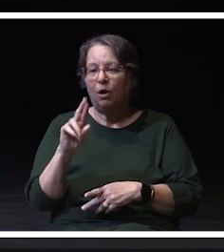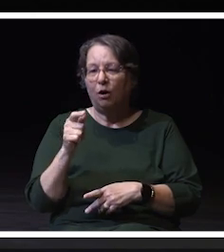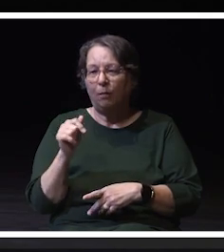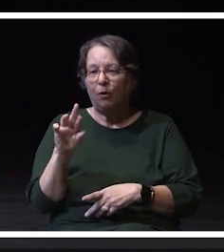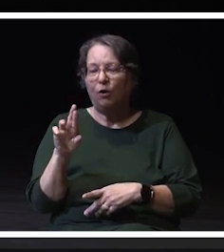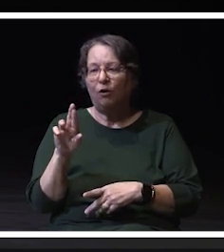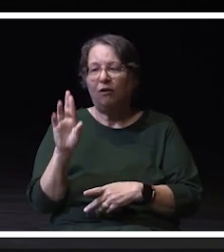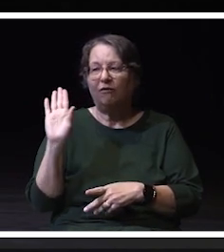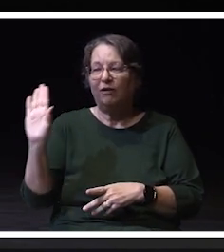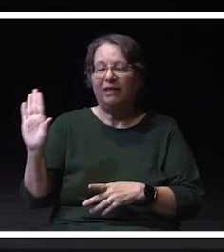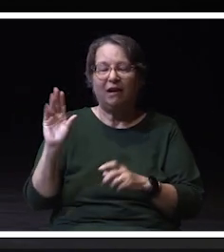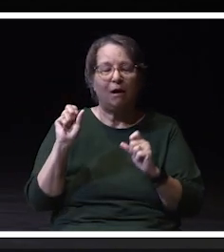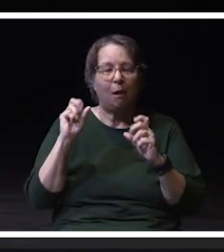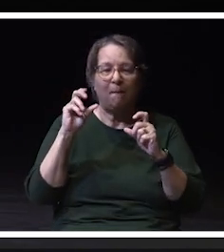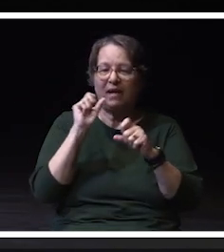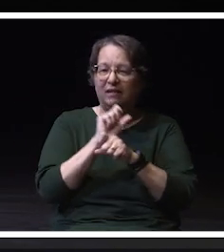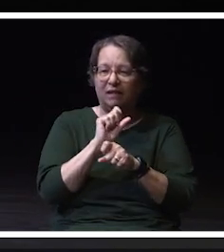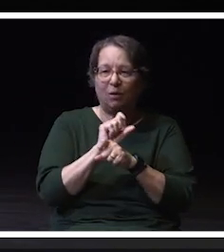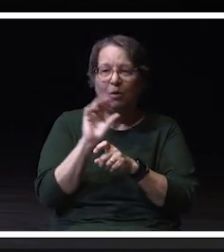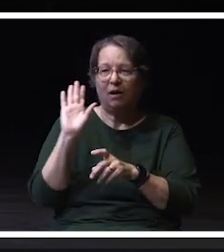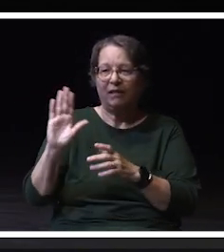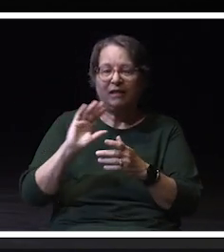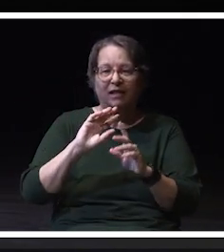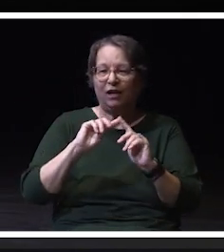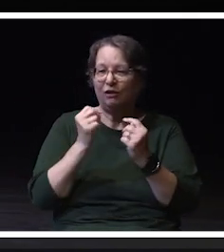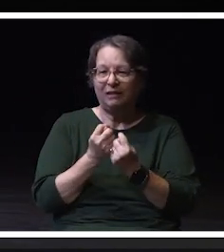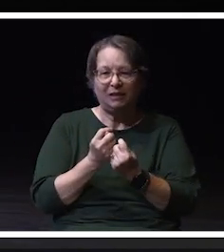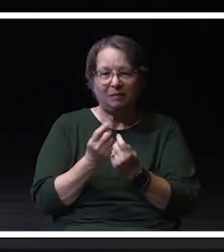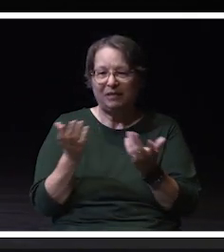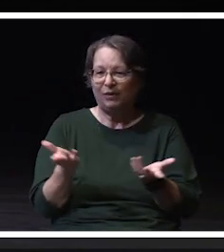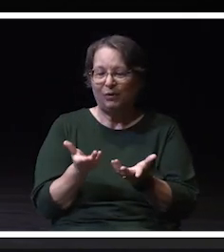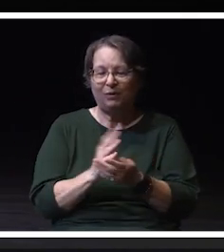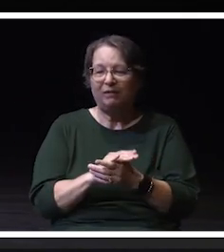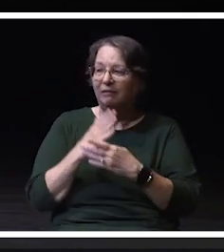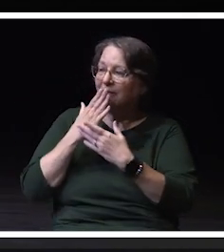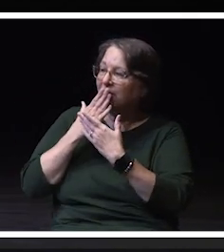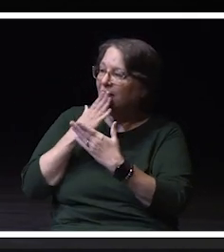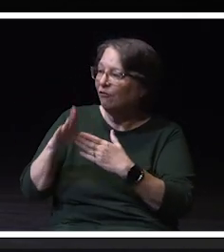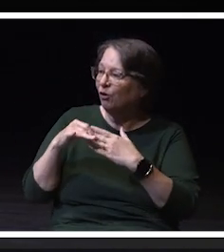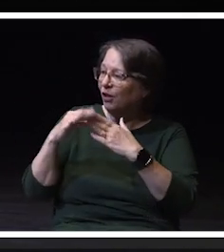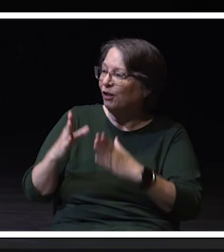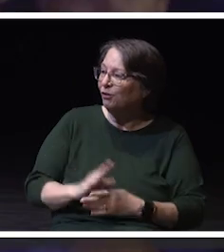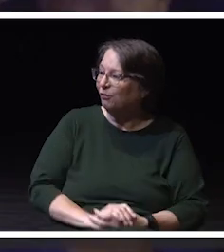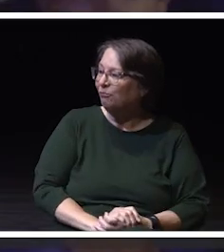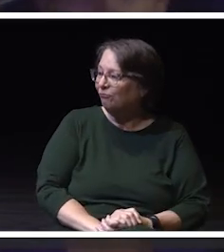with their teams and all of us in this space. Thank you for your leadership.